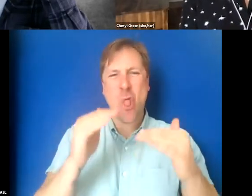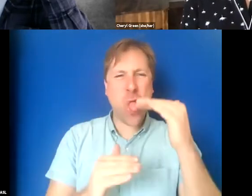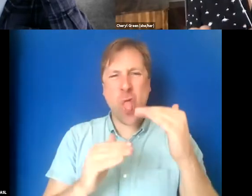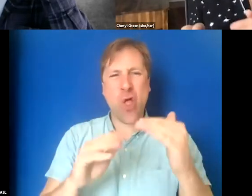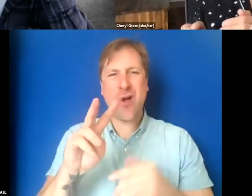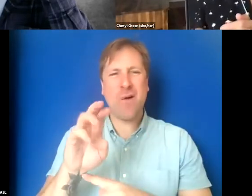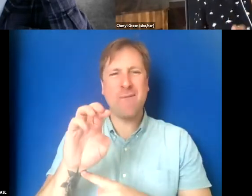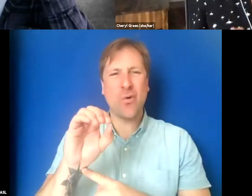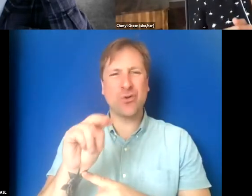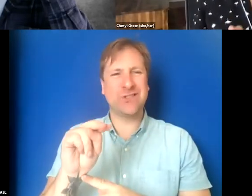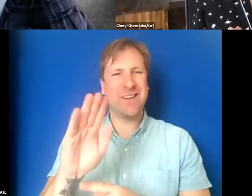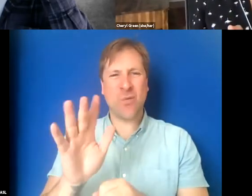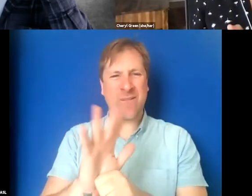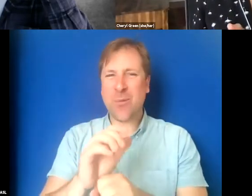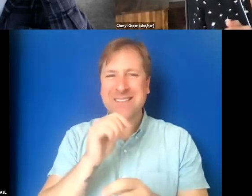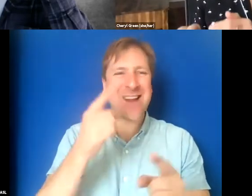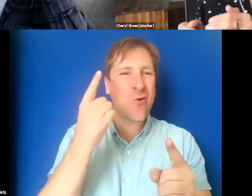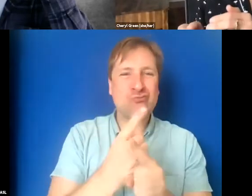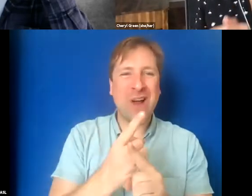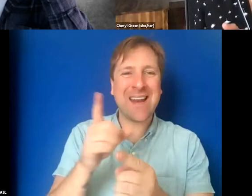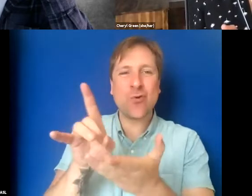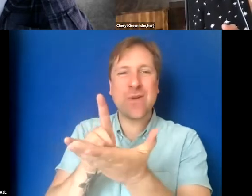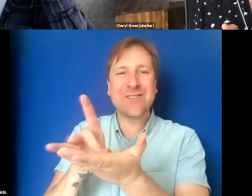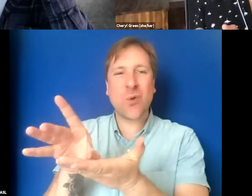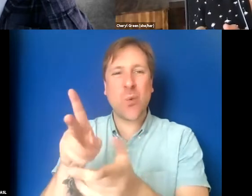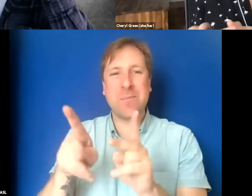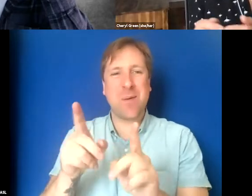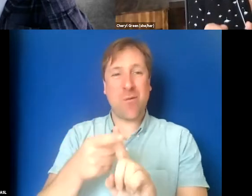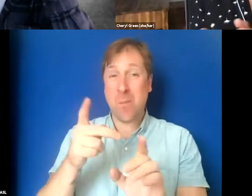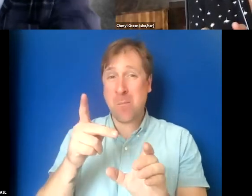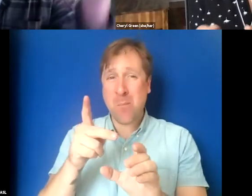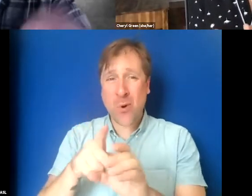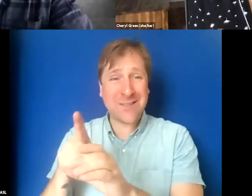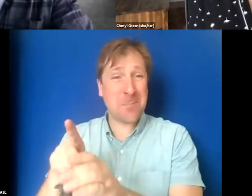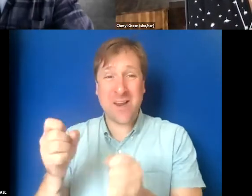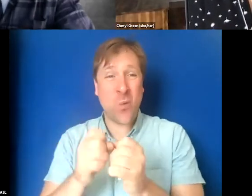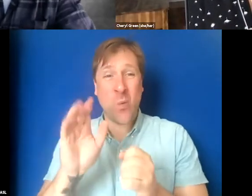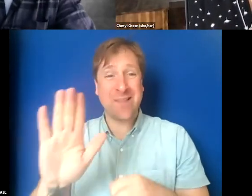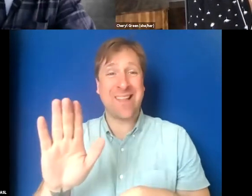And you're excluding people from participating with their fellow students.